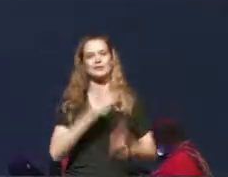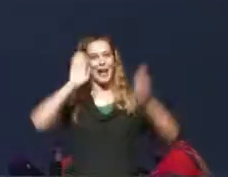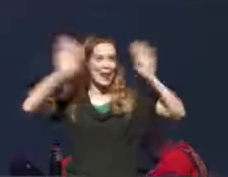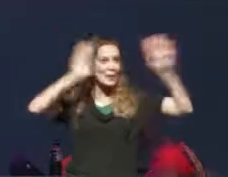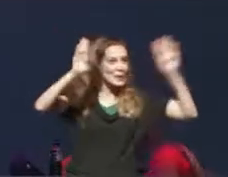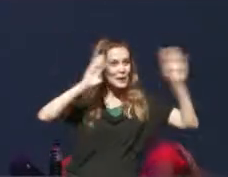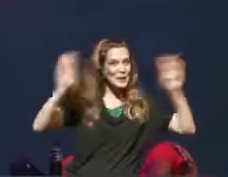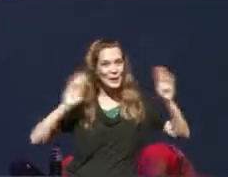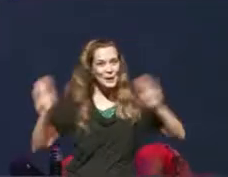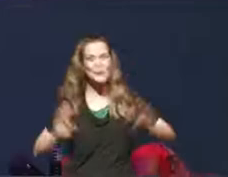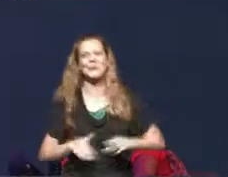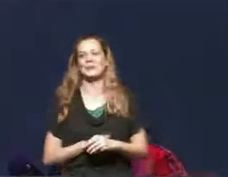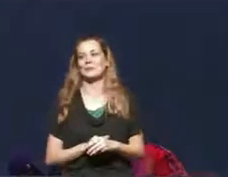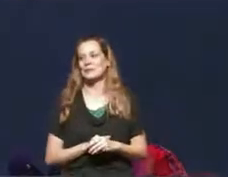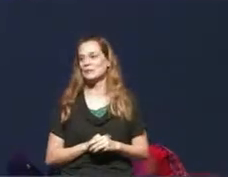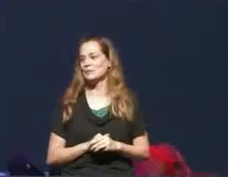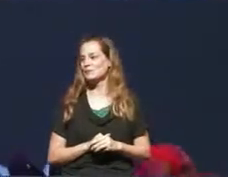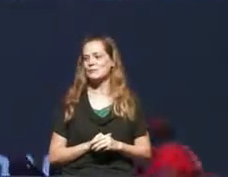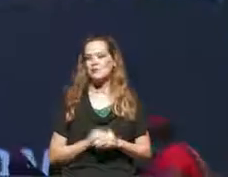So hello to everybody on the livestream. From time to time you'll see what's being projected